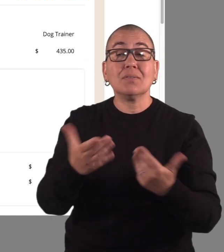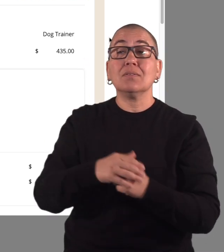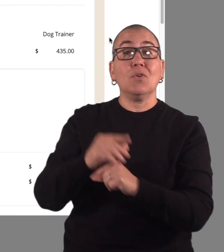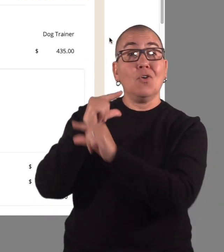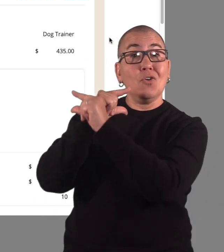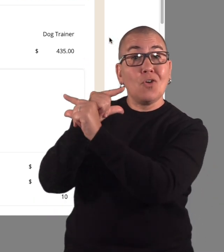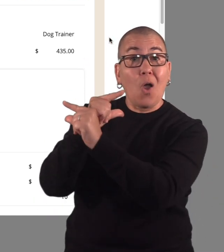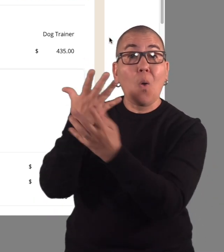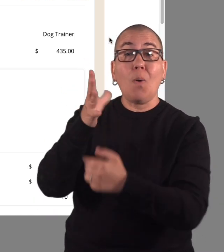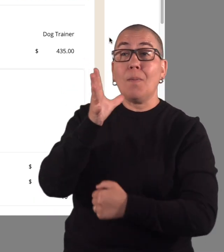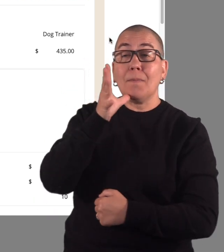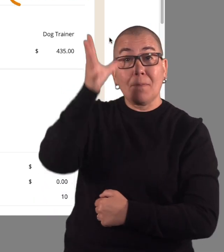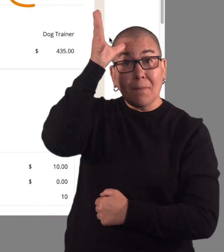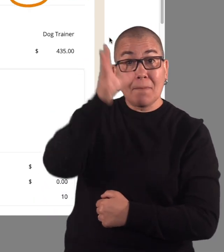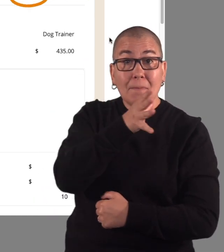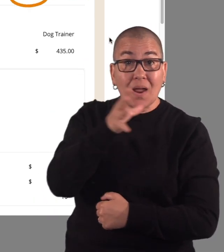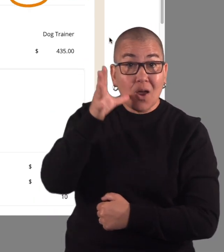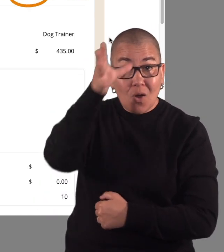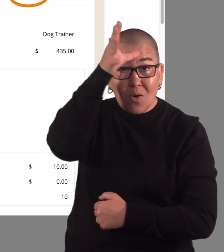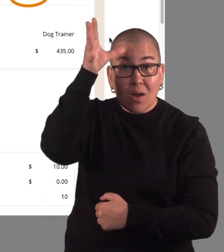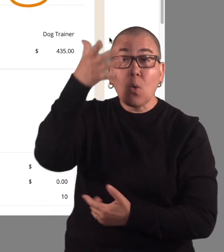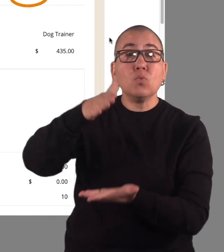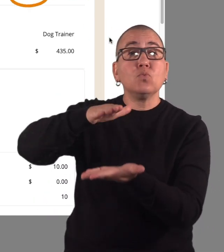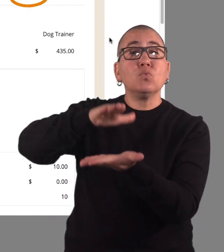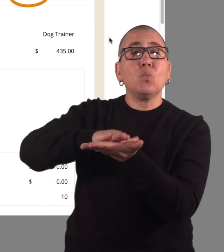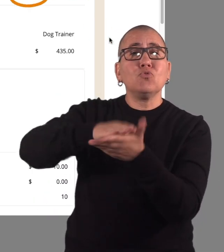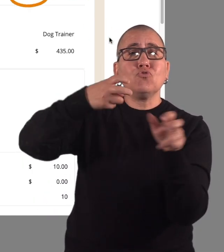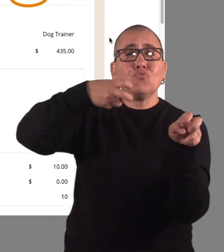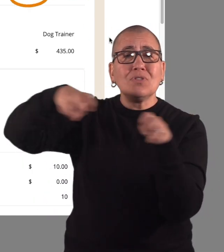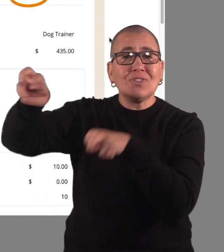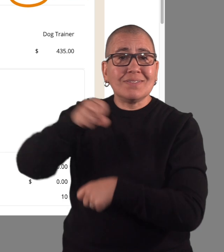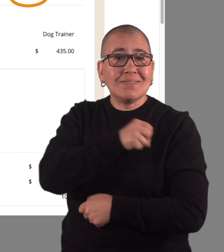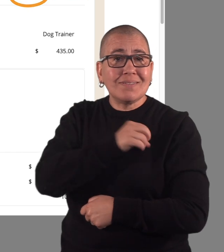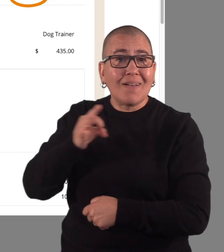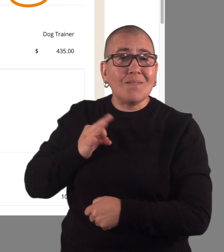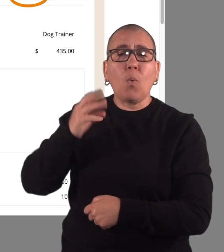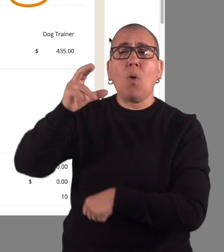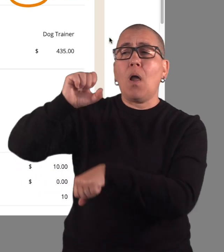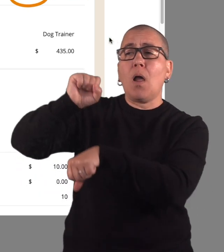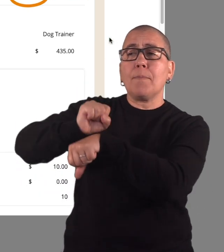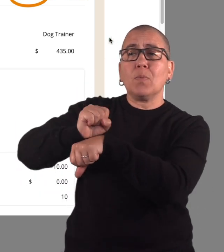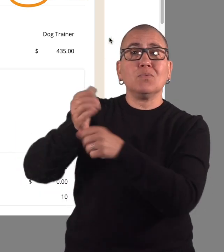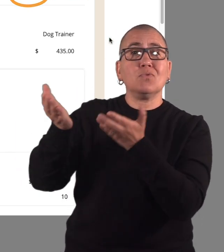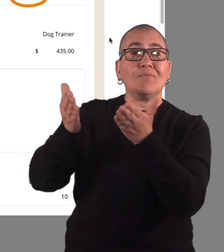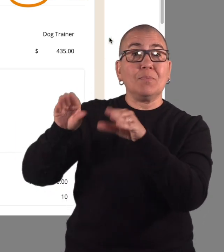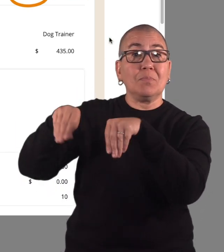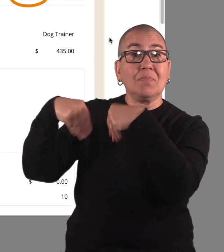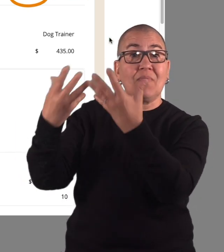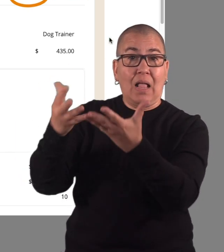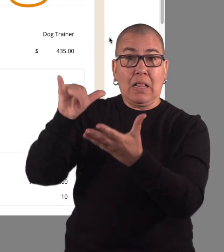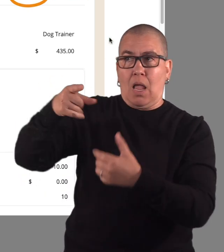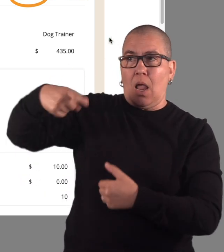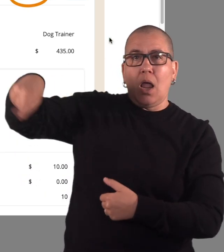guardians or parents, school transition staff, and employment service providers,